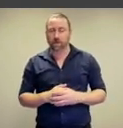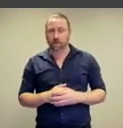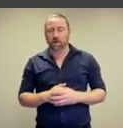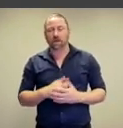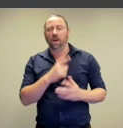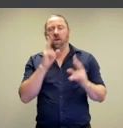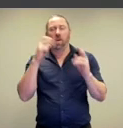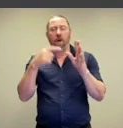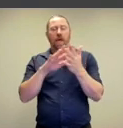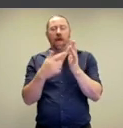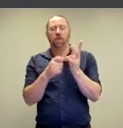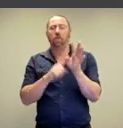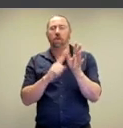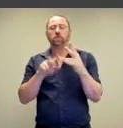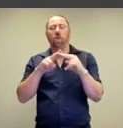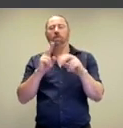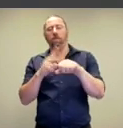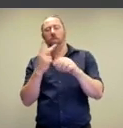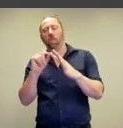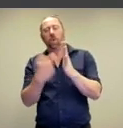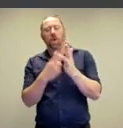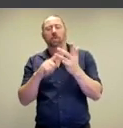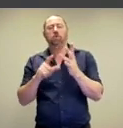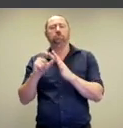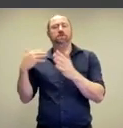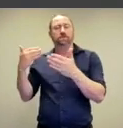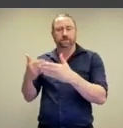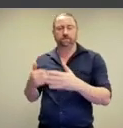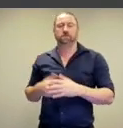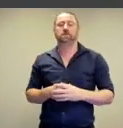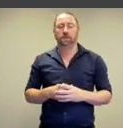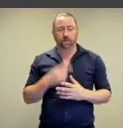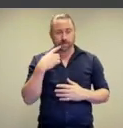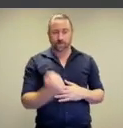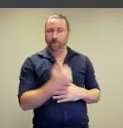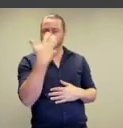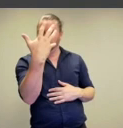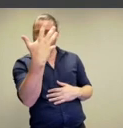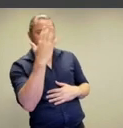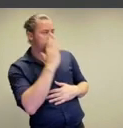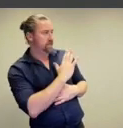in Anthropometry of the blue period,